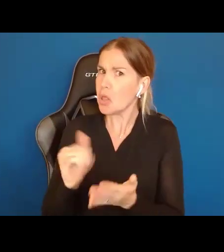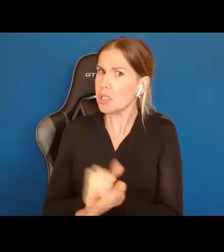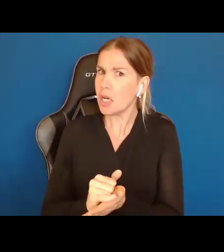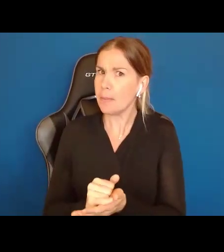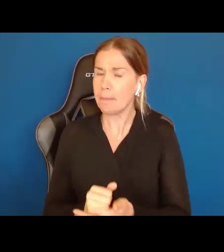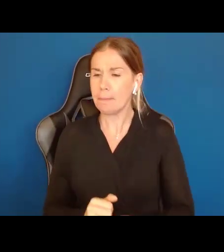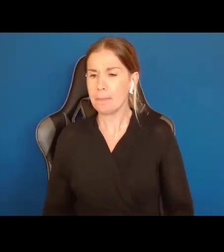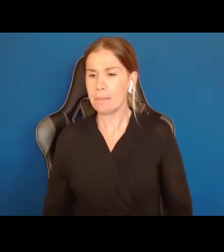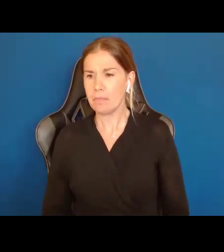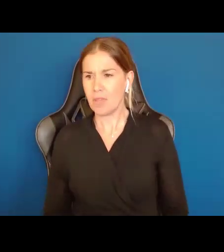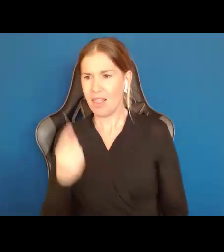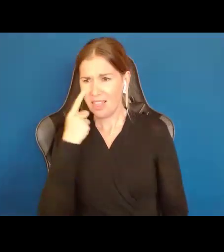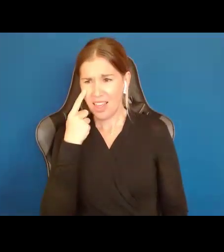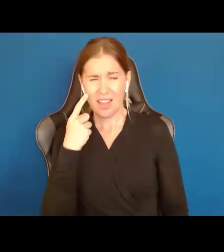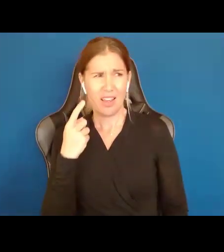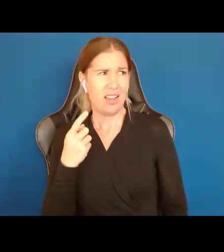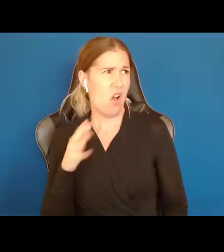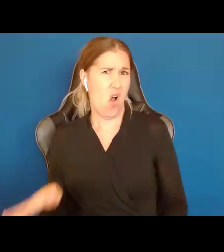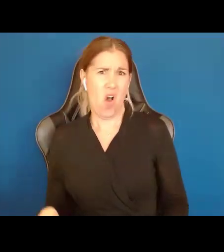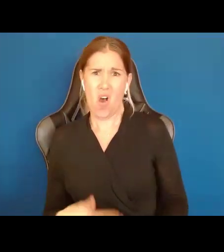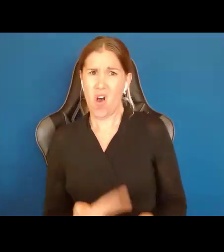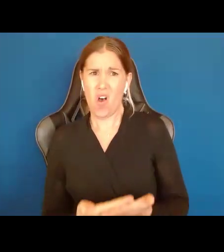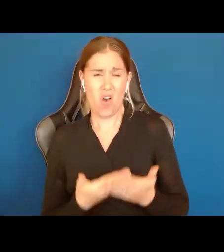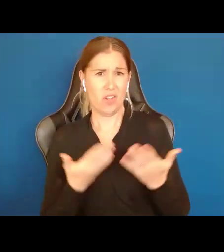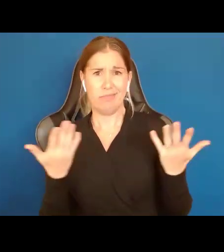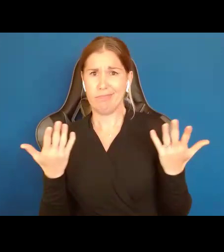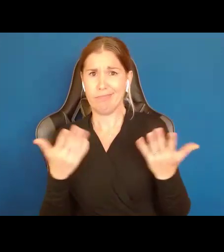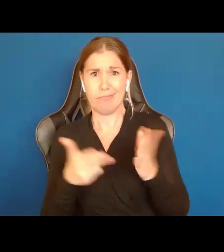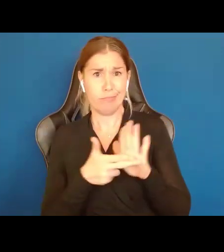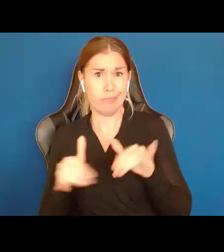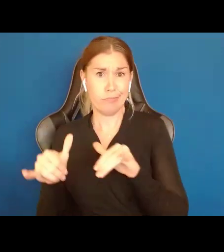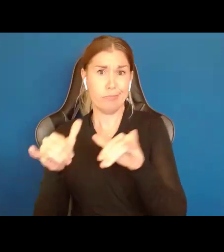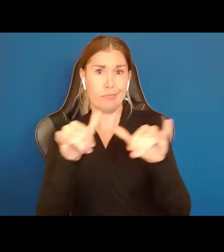that we have about Supported Decision Making. Don't go off half cocked, don't make a snap